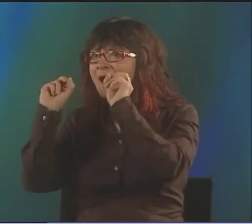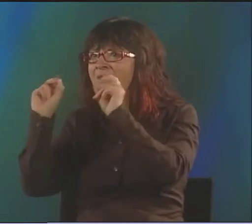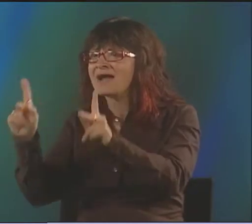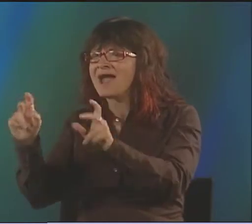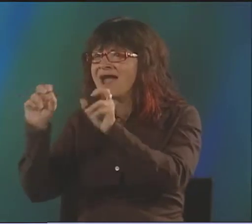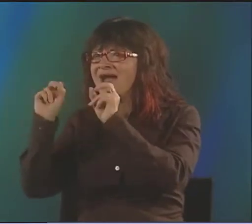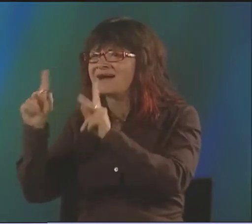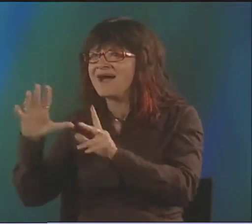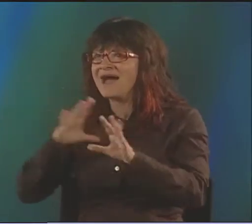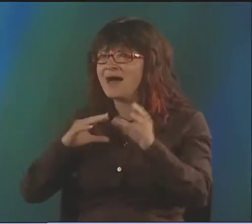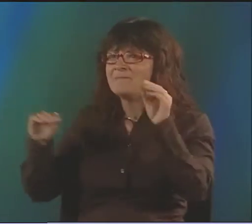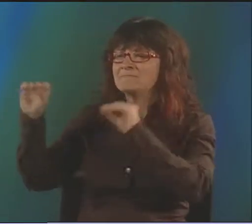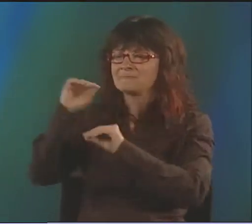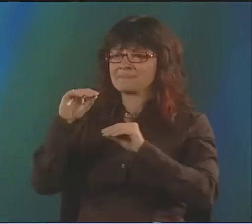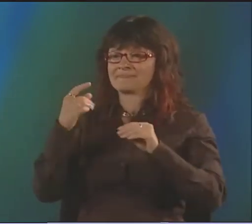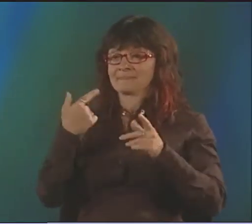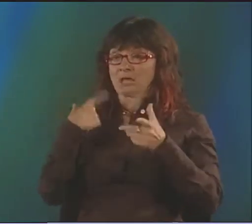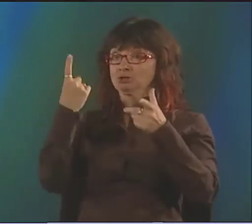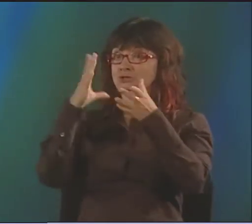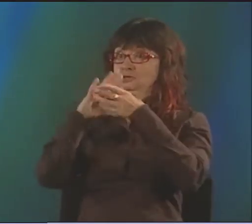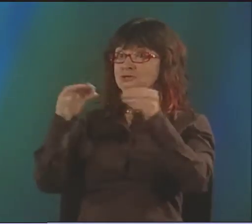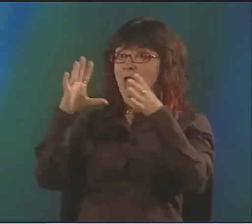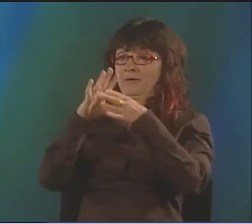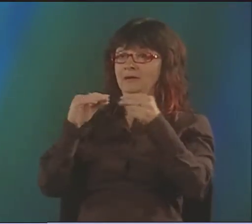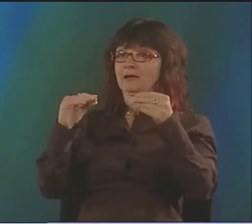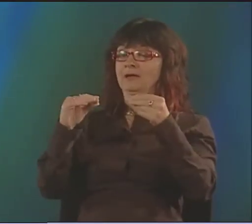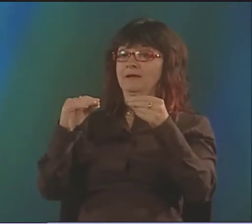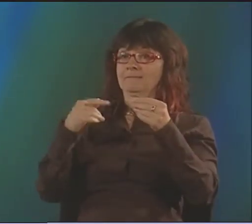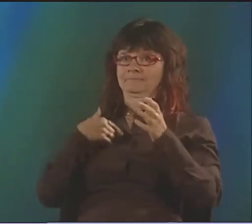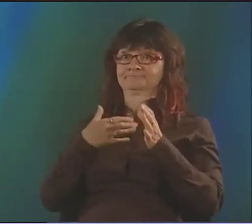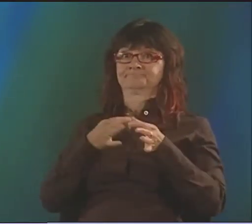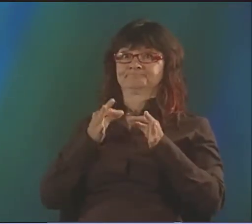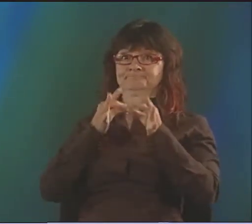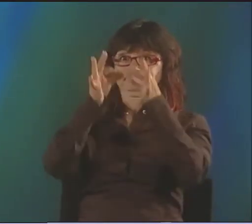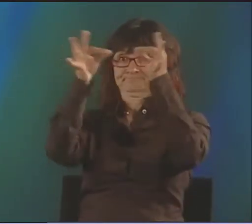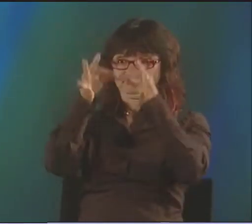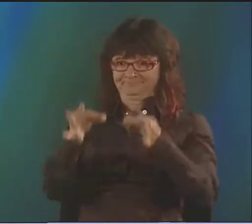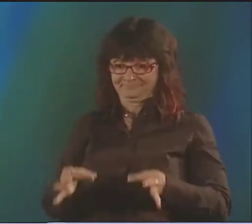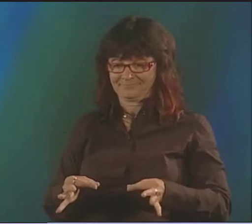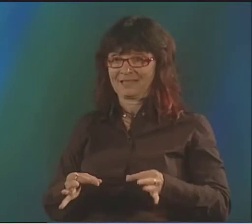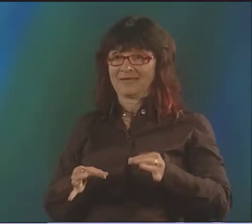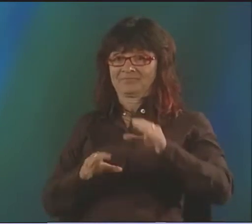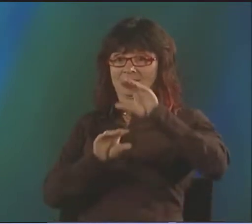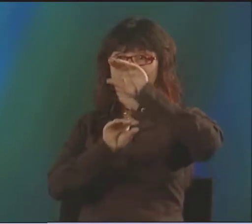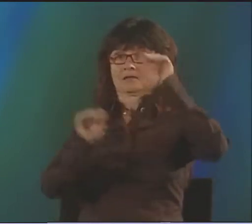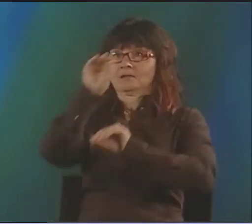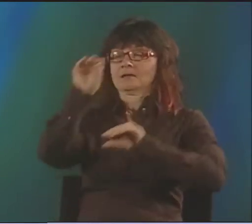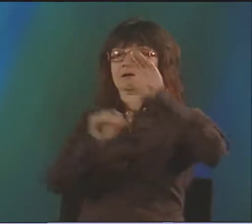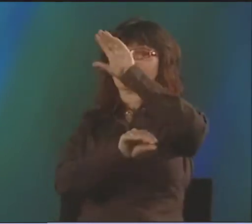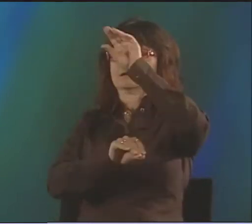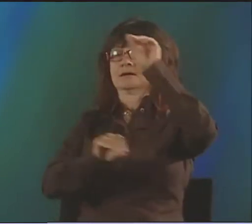SO THAT THE STORY IS TOLD IN A DIFFERENT WAY?" SO WE THOUGHT, OK, LET'S DO THAT. SO WE HAD THIS ONE STORY,